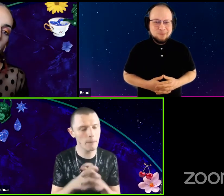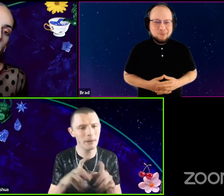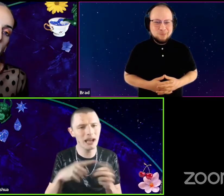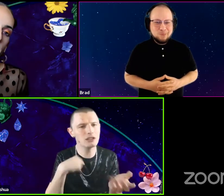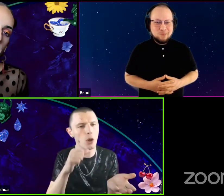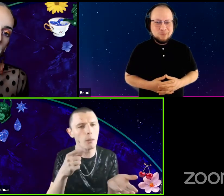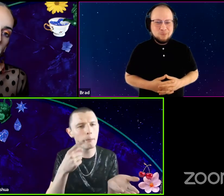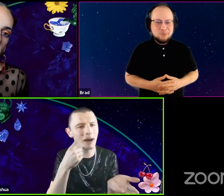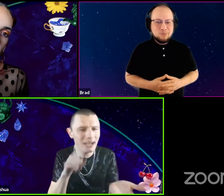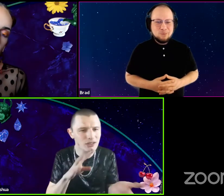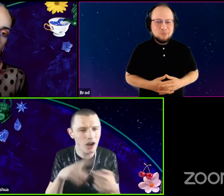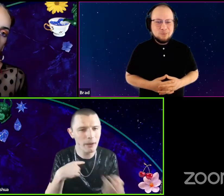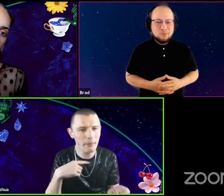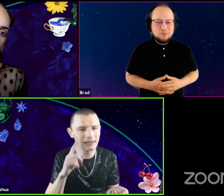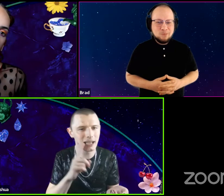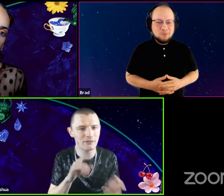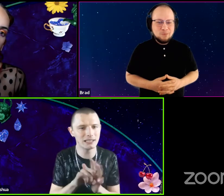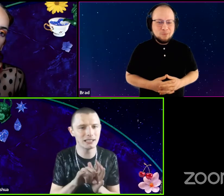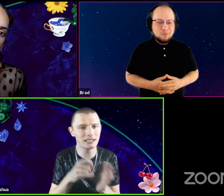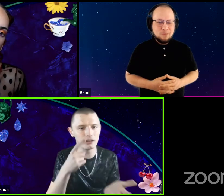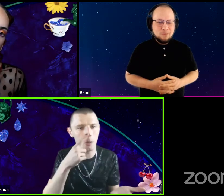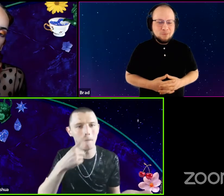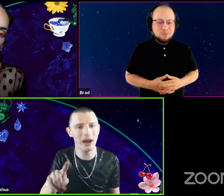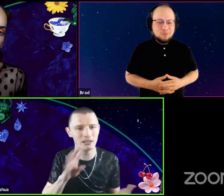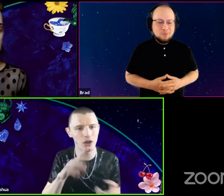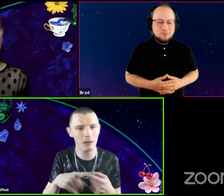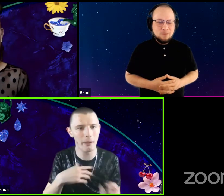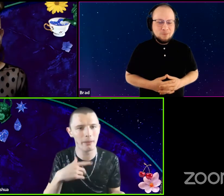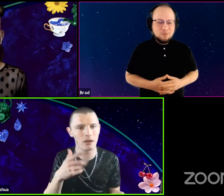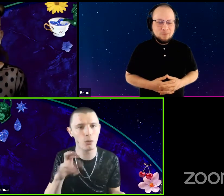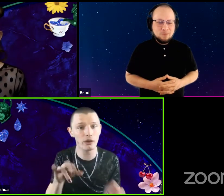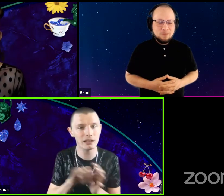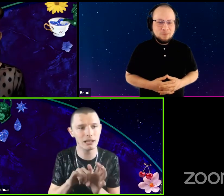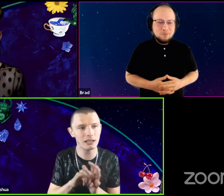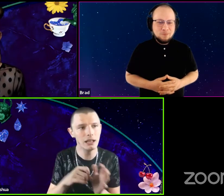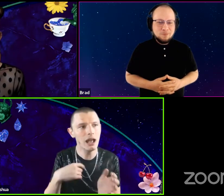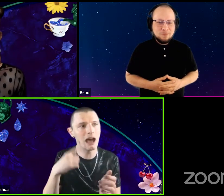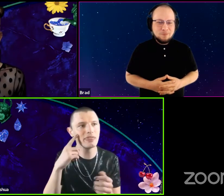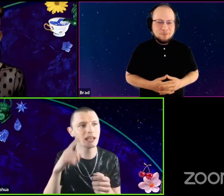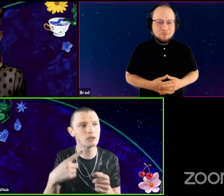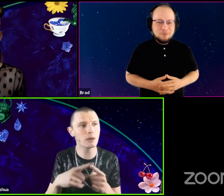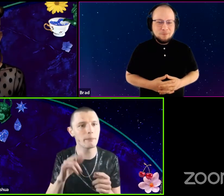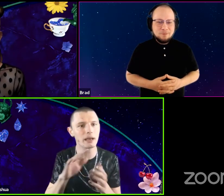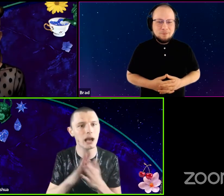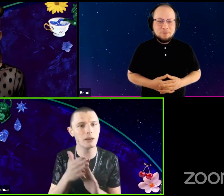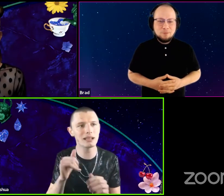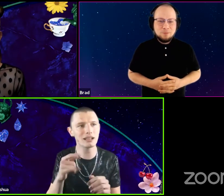But I don't mind talking about my deaf identity. I don't mind talking about my queer identity. I think it's when it becomes like you're, you're,